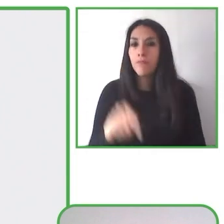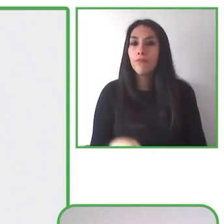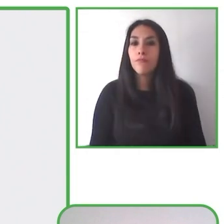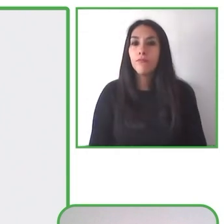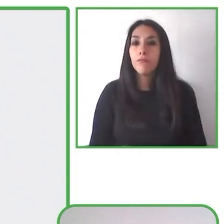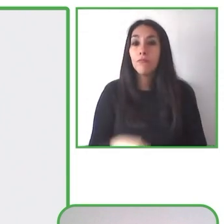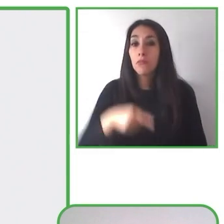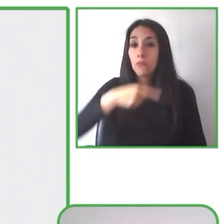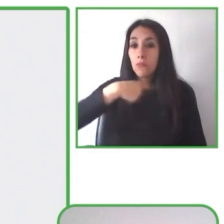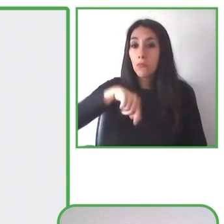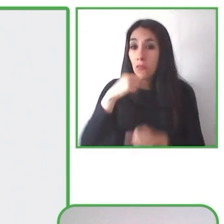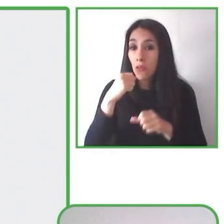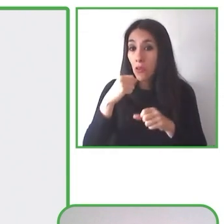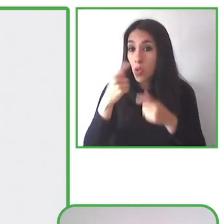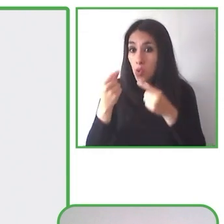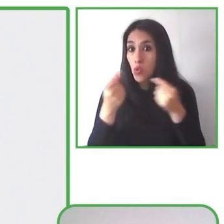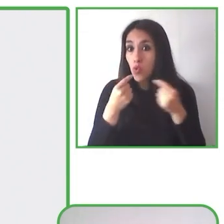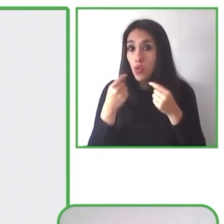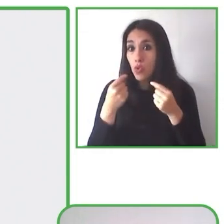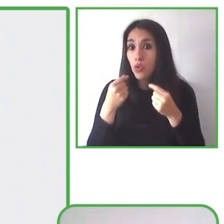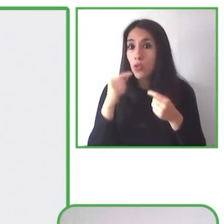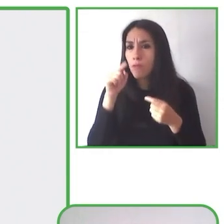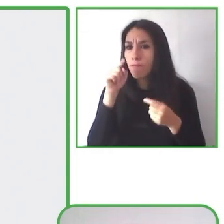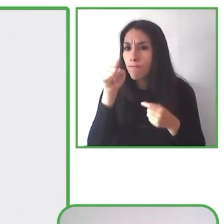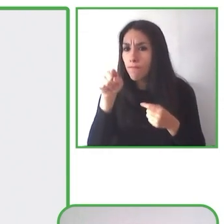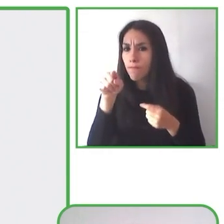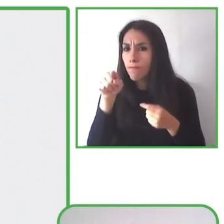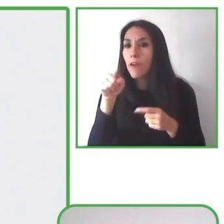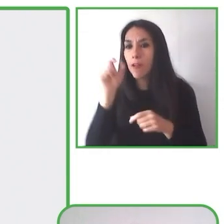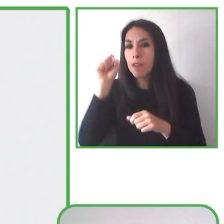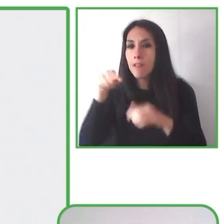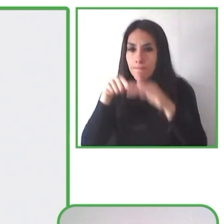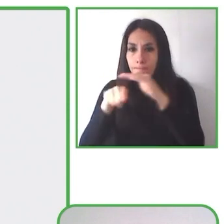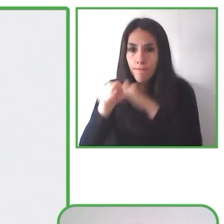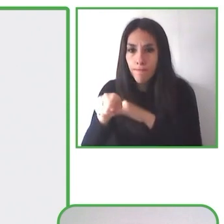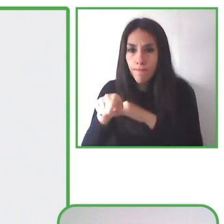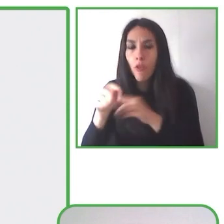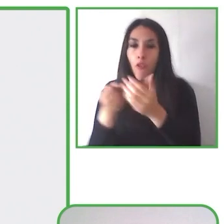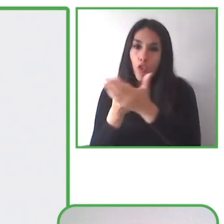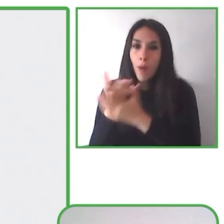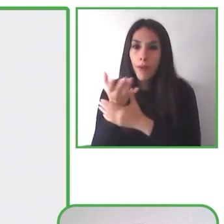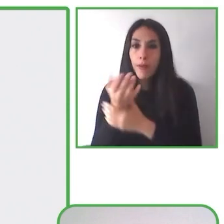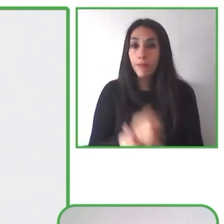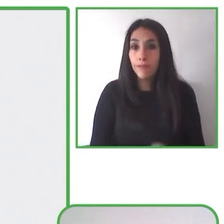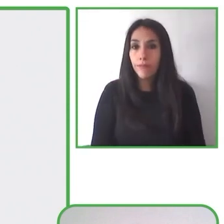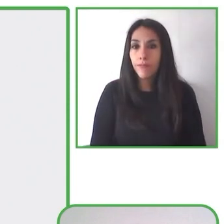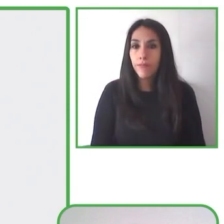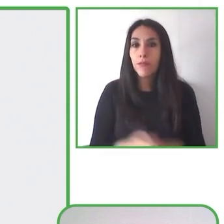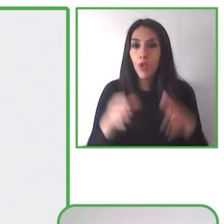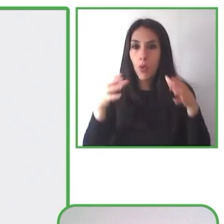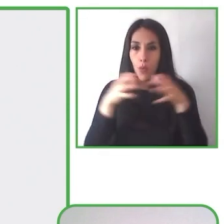That along with mappers, people who are committed with accessibility all around the world, they travel everywhere.